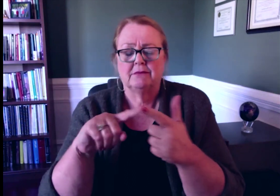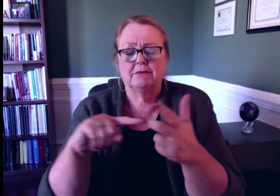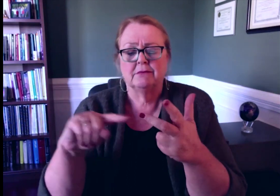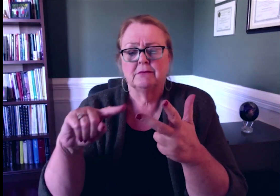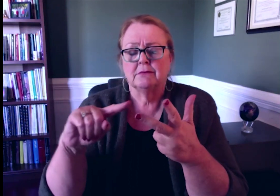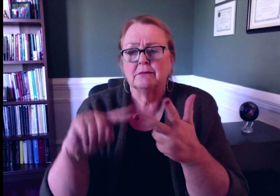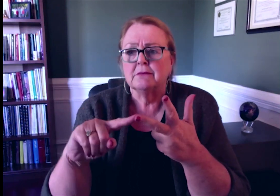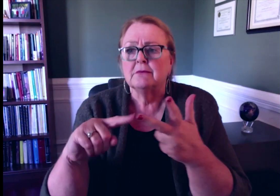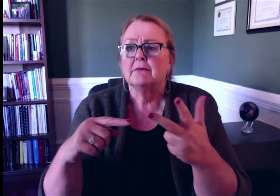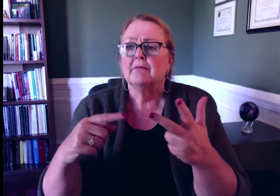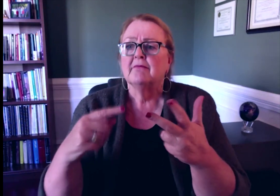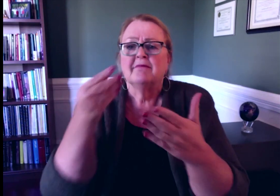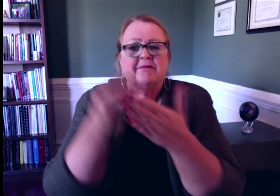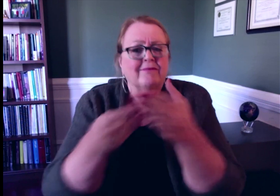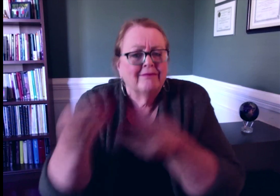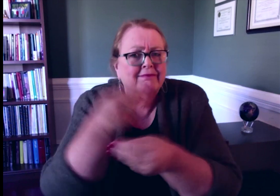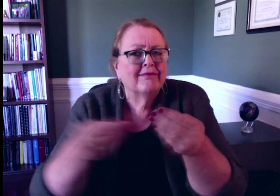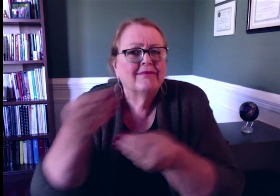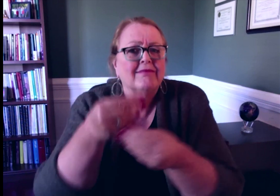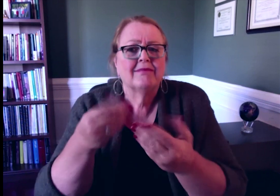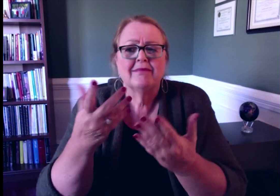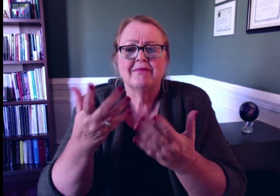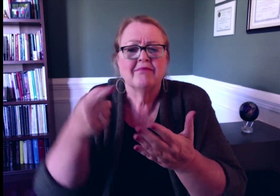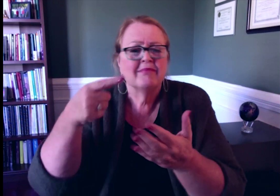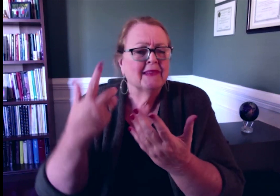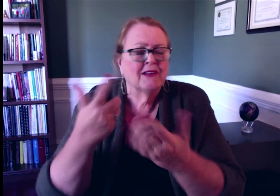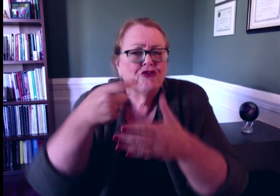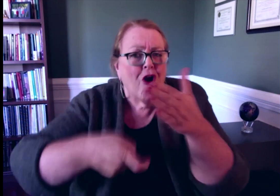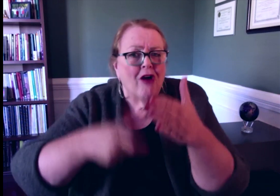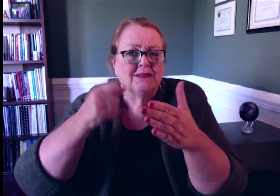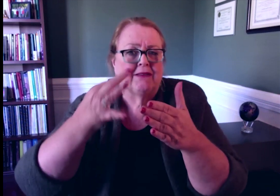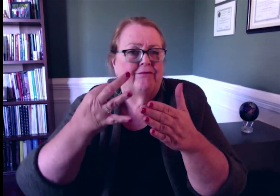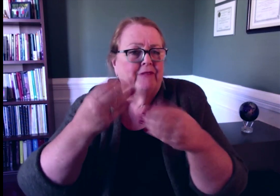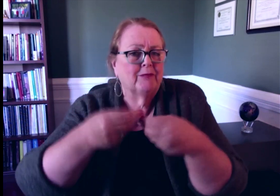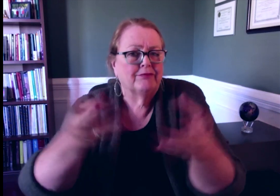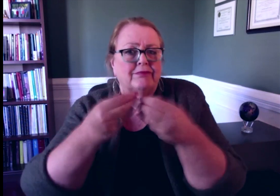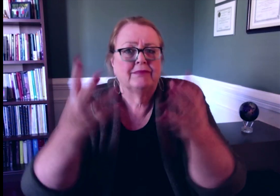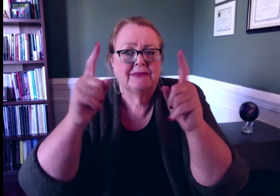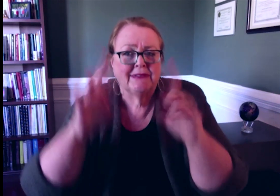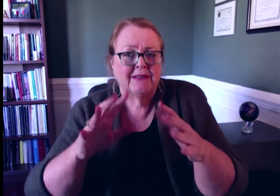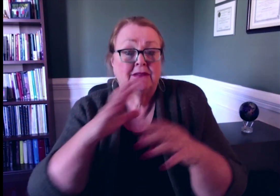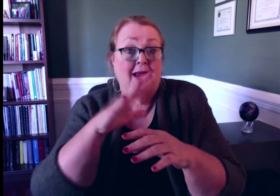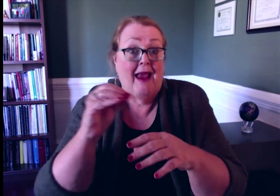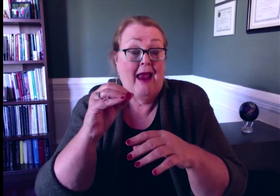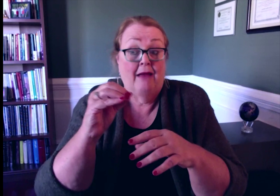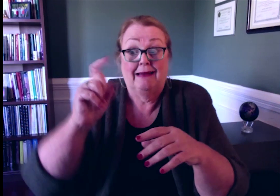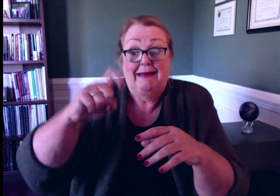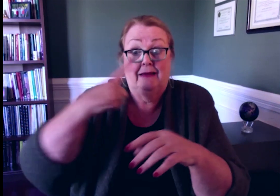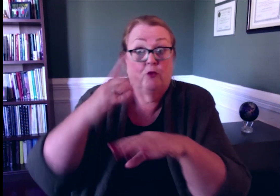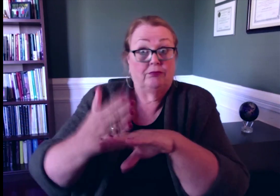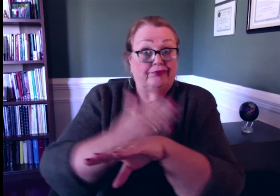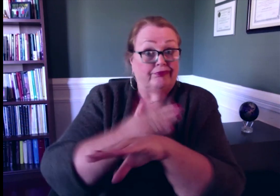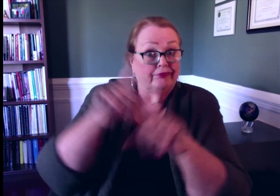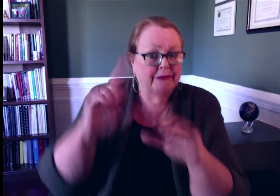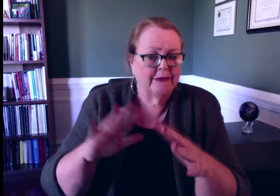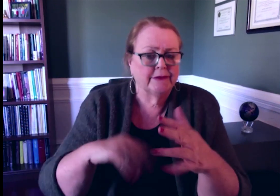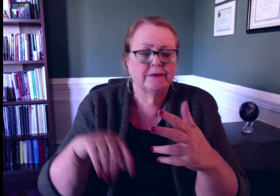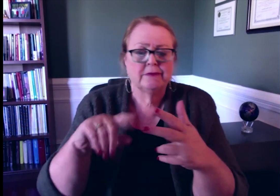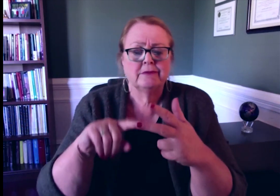a fiscal analysis of the costs of providing tests and enhancements to tests;